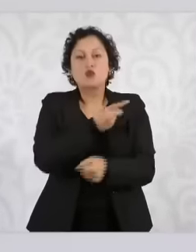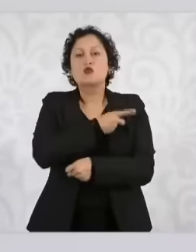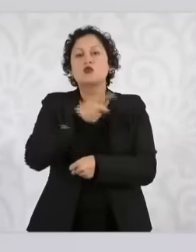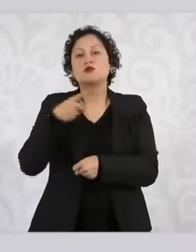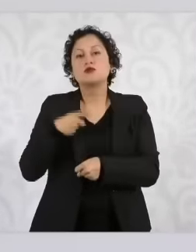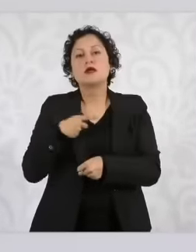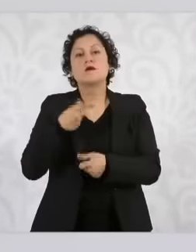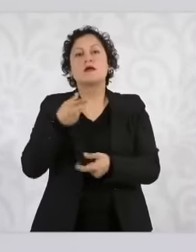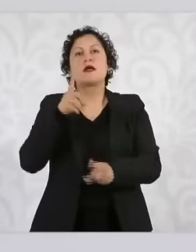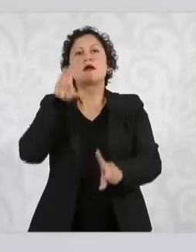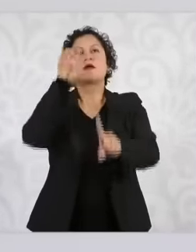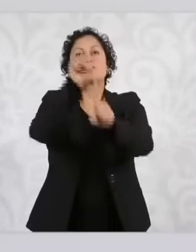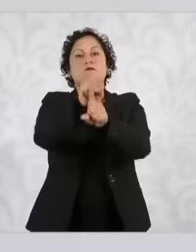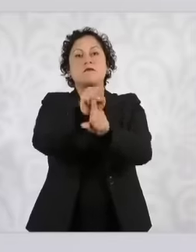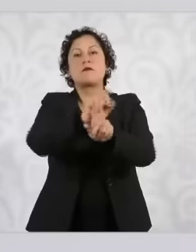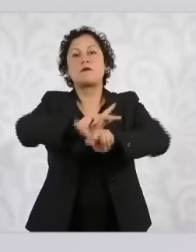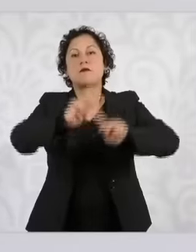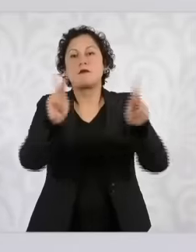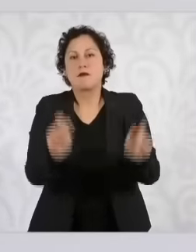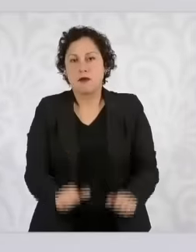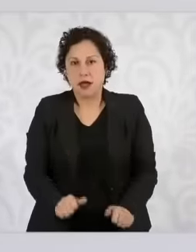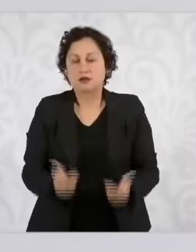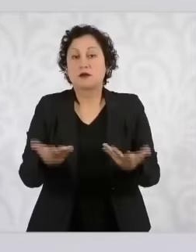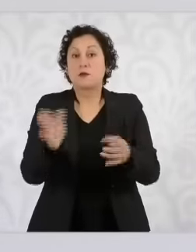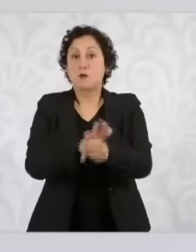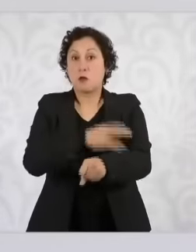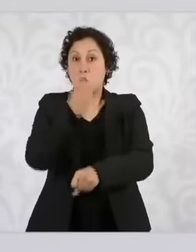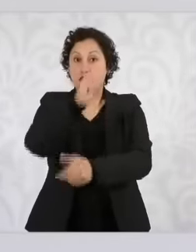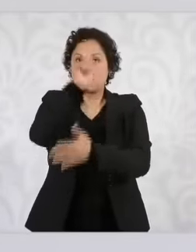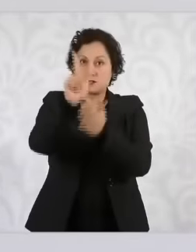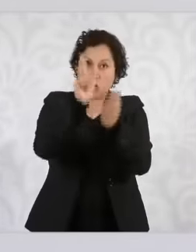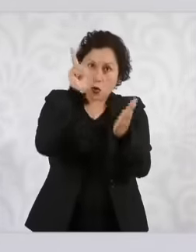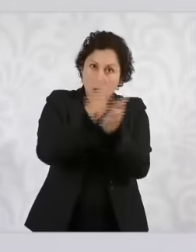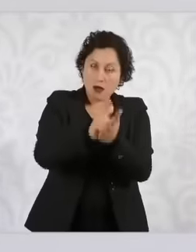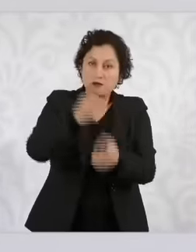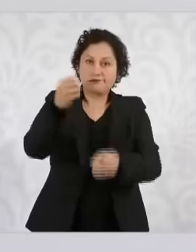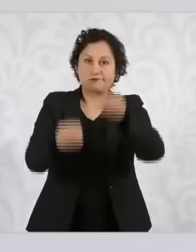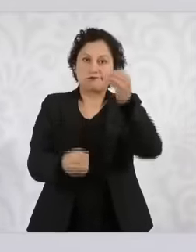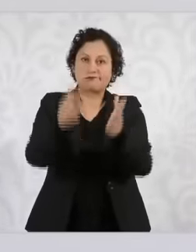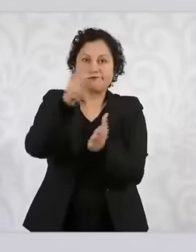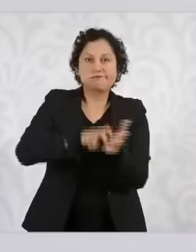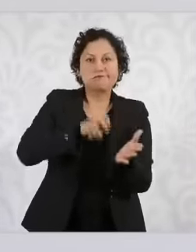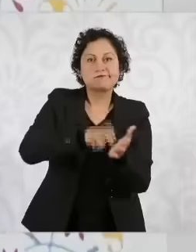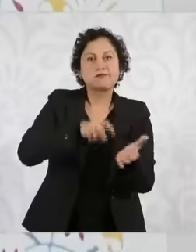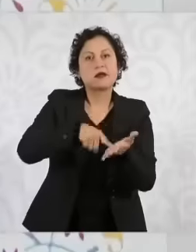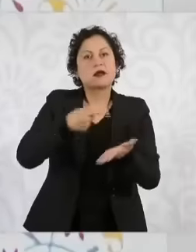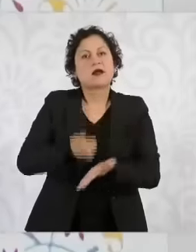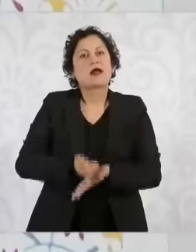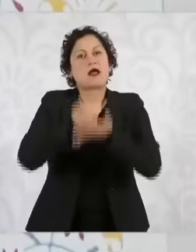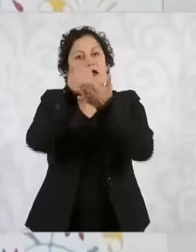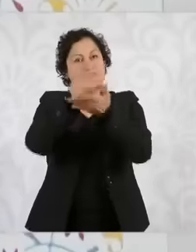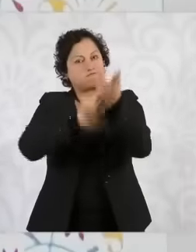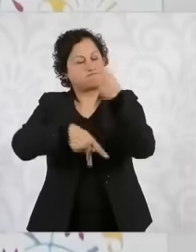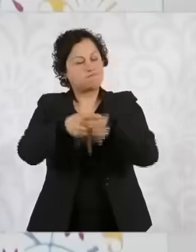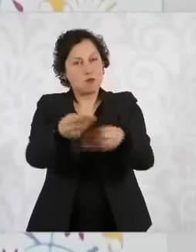the reform of the judicial power is going to help a lot because in the end it is corruption